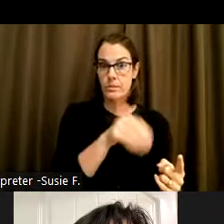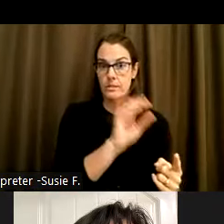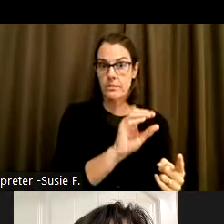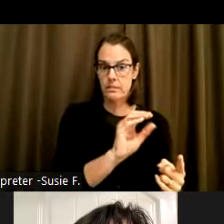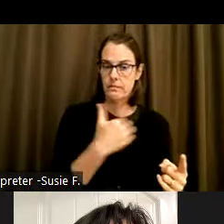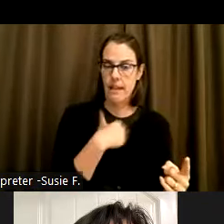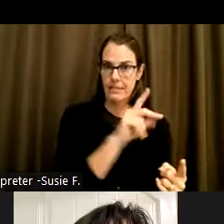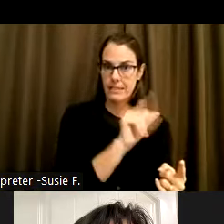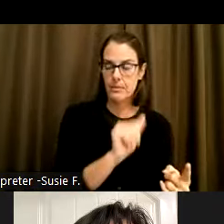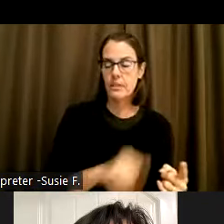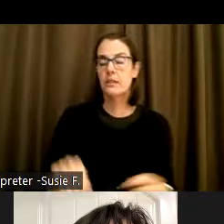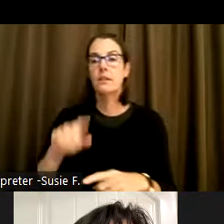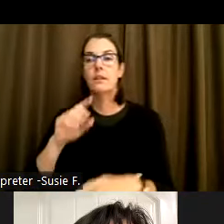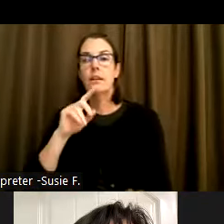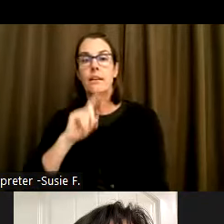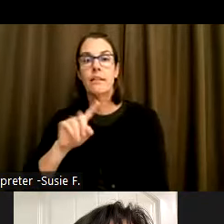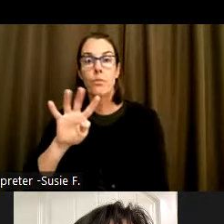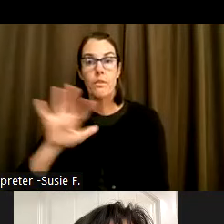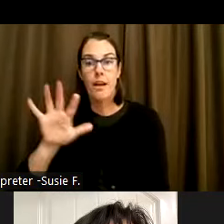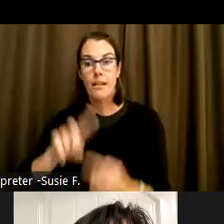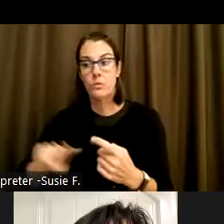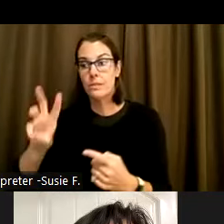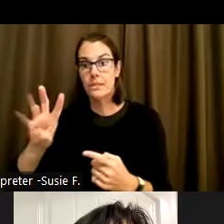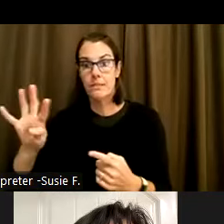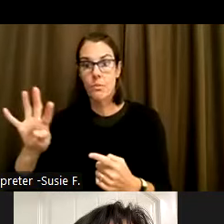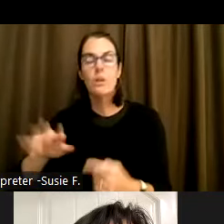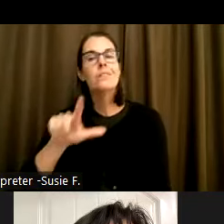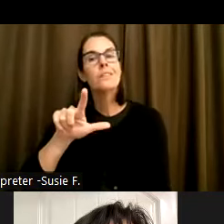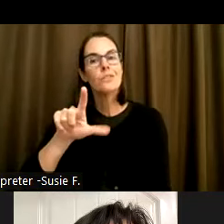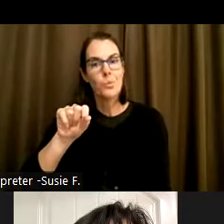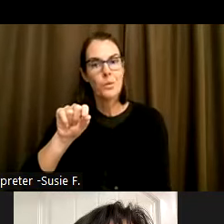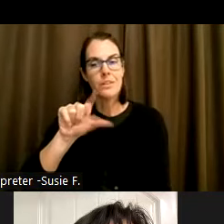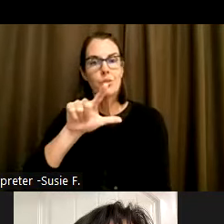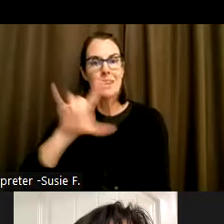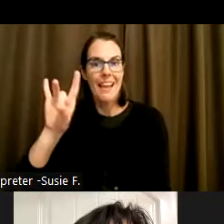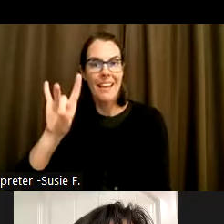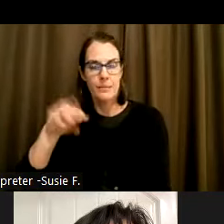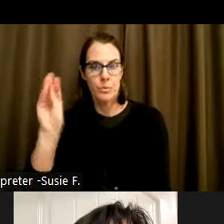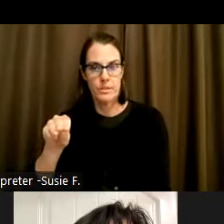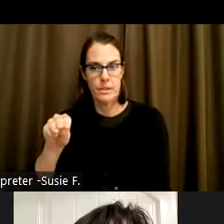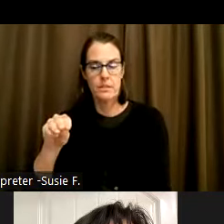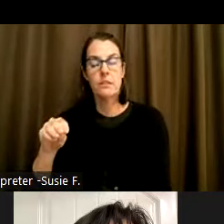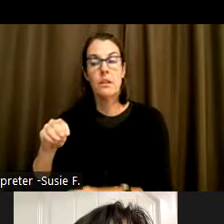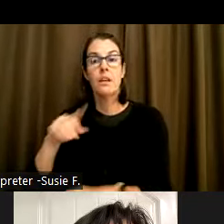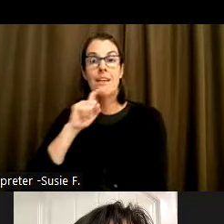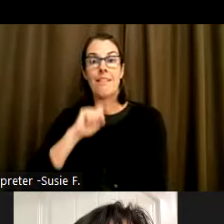At 45 to 64, it becomes 28.1%. After age 65, as we can imagine,